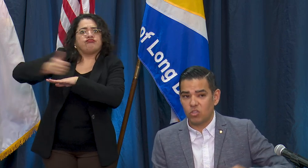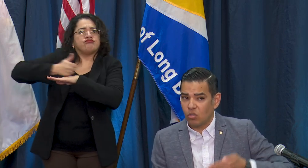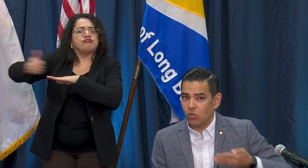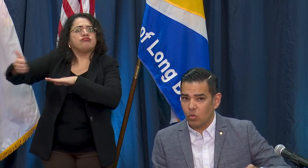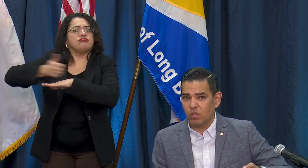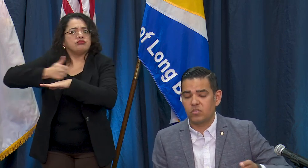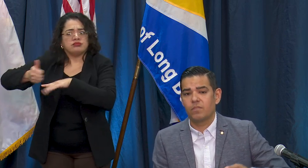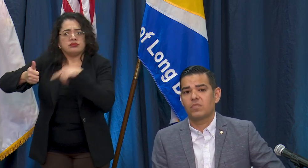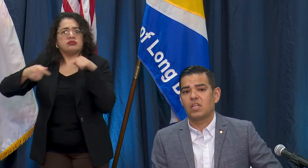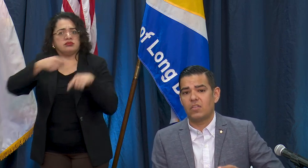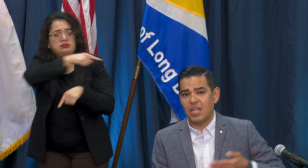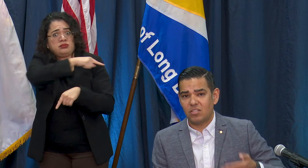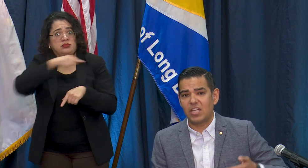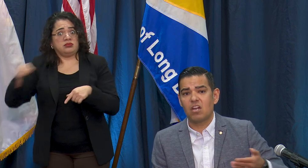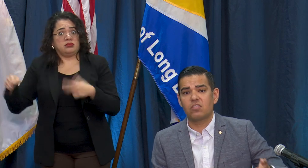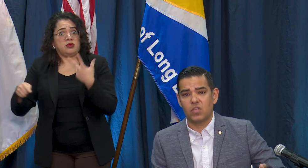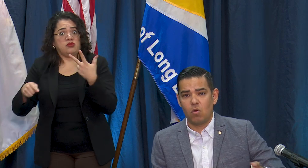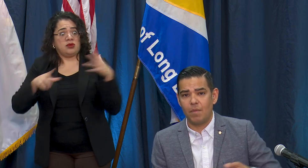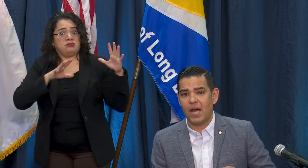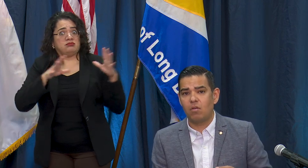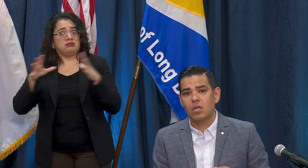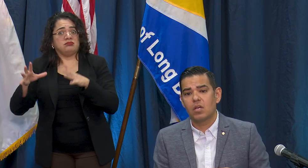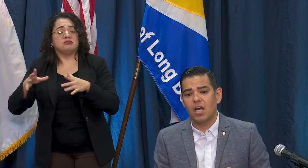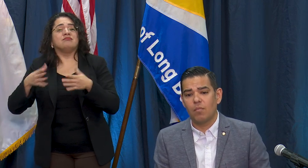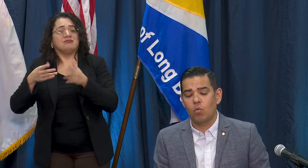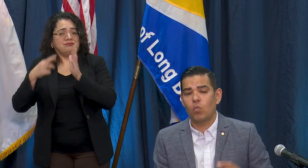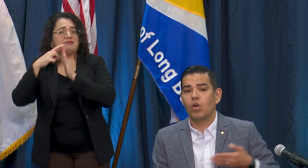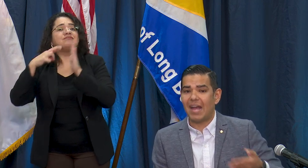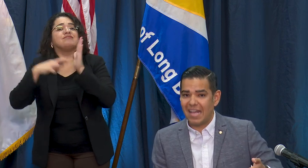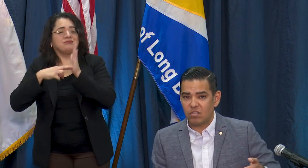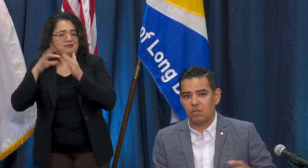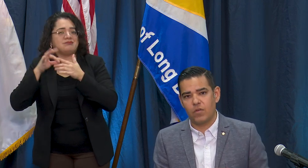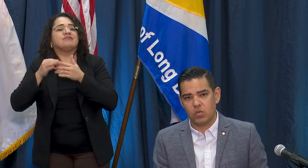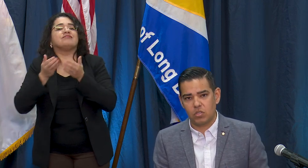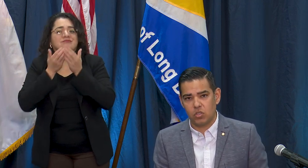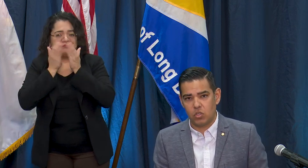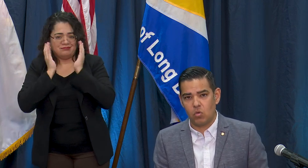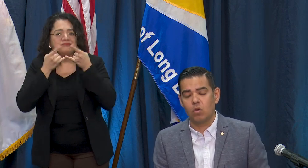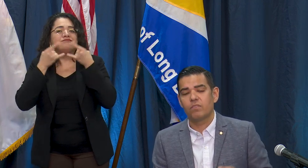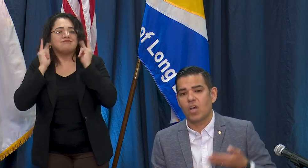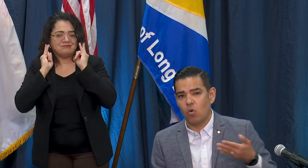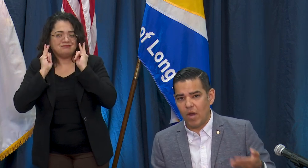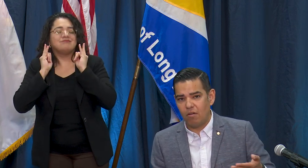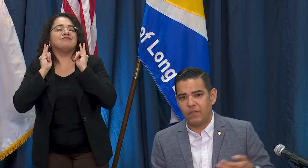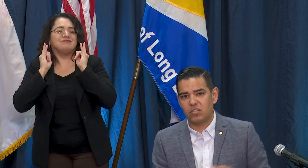rules in the next day or so about what we're asking folks to do around face